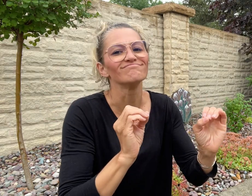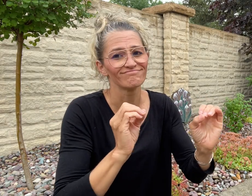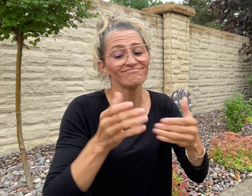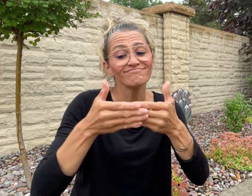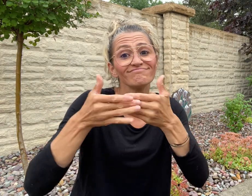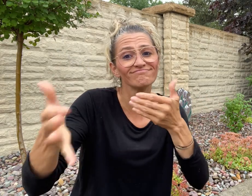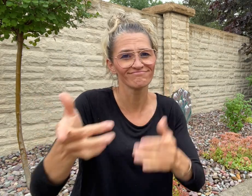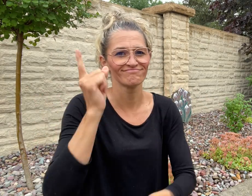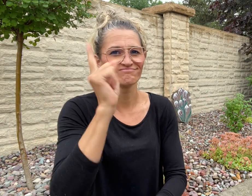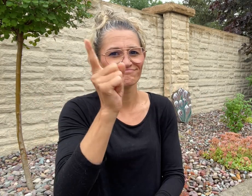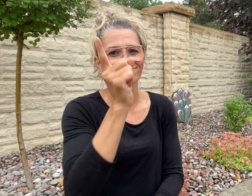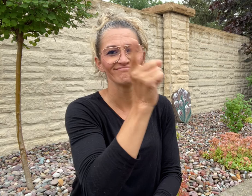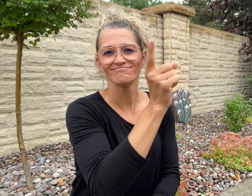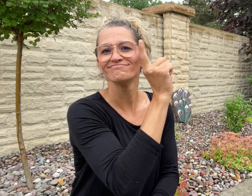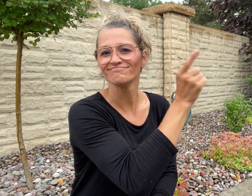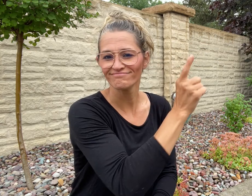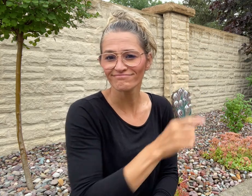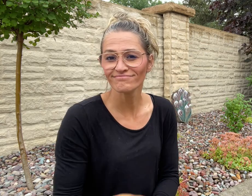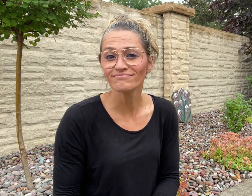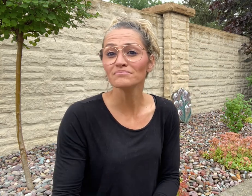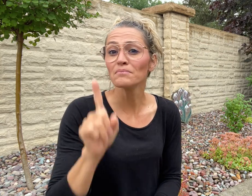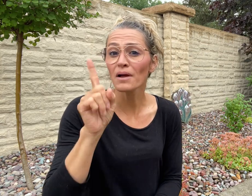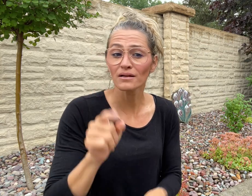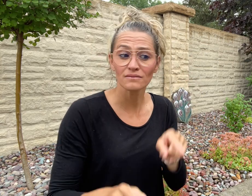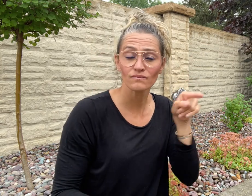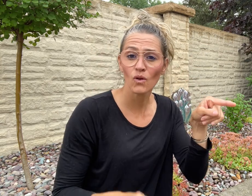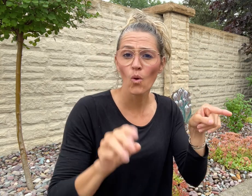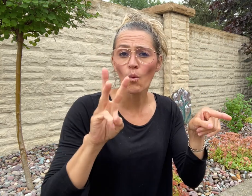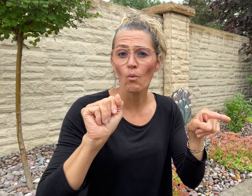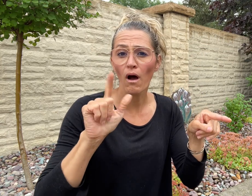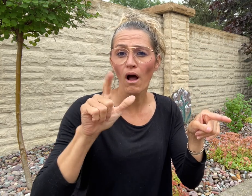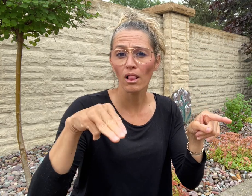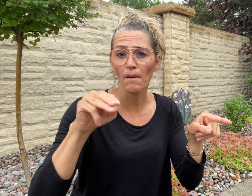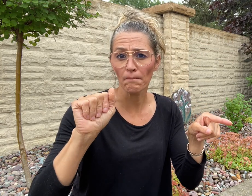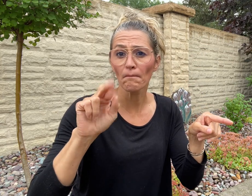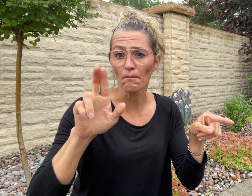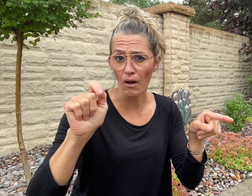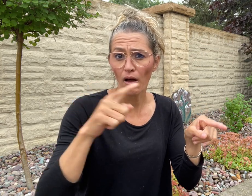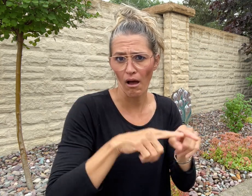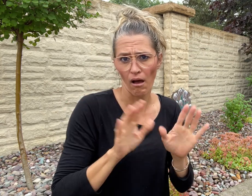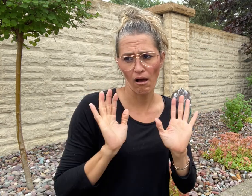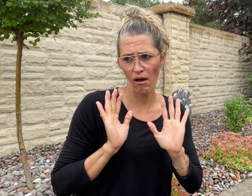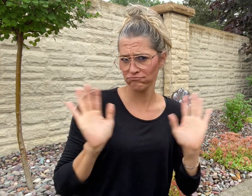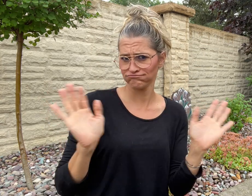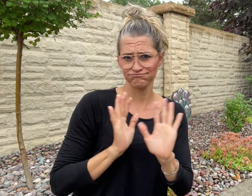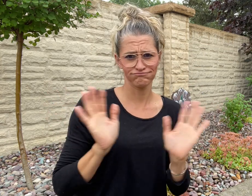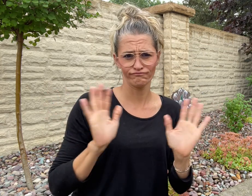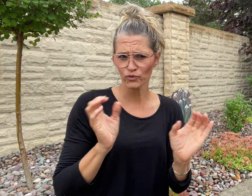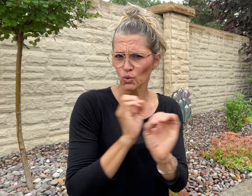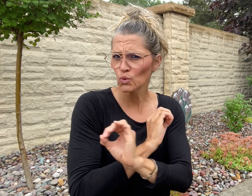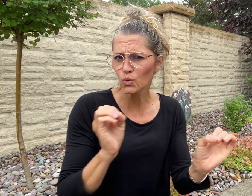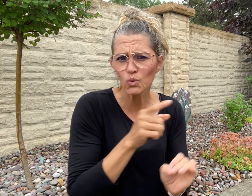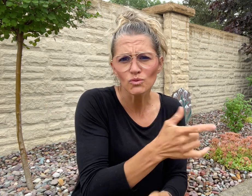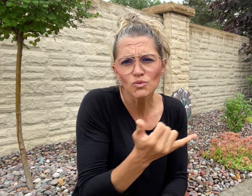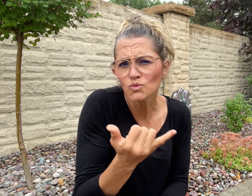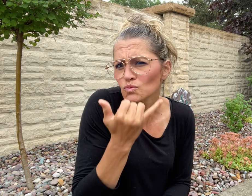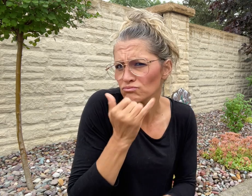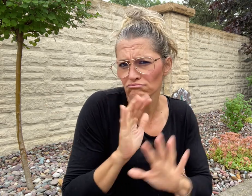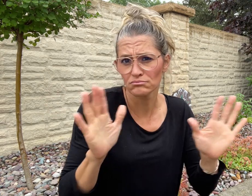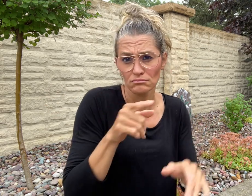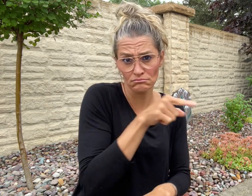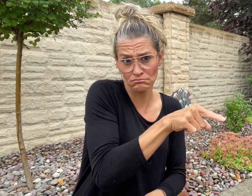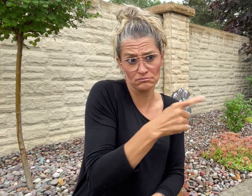Walmart, however, still denies they were wrong, in their